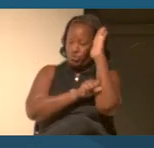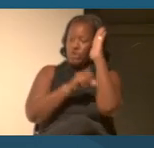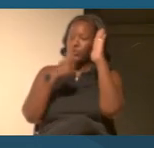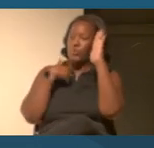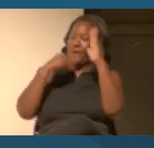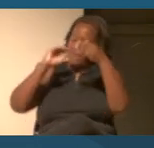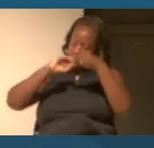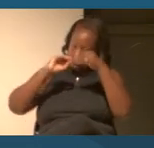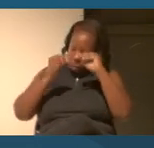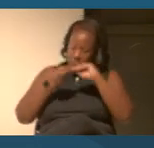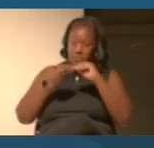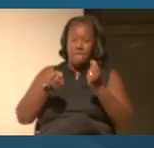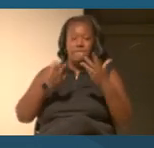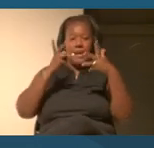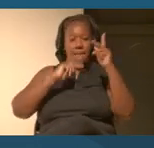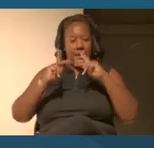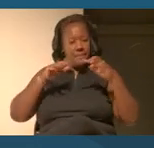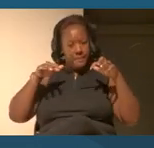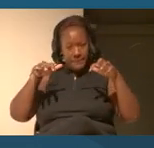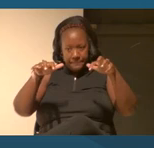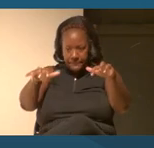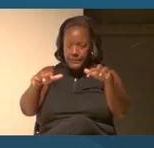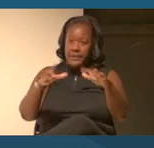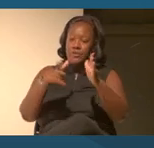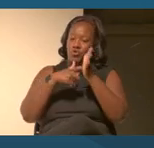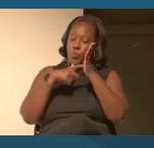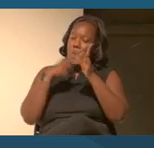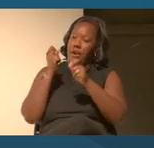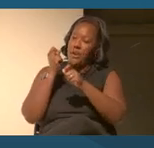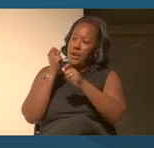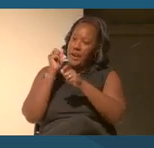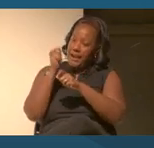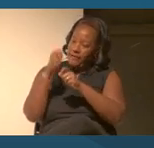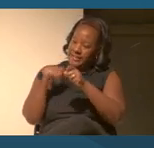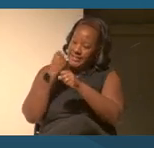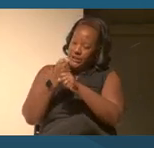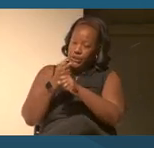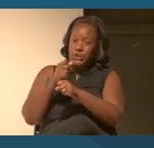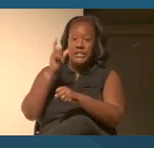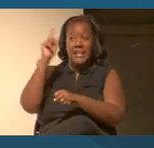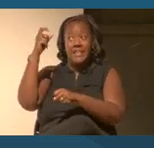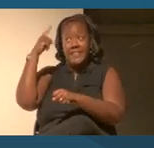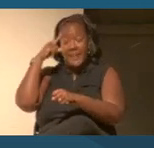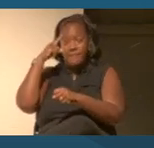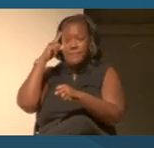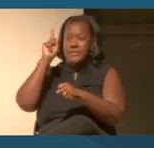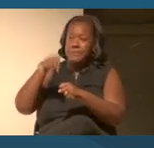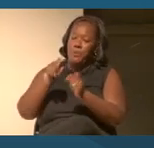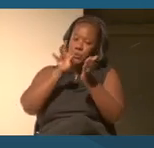of the population every ten years, which is that the government is supposed to count who is here.